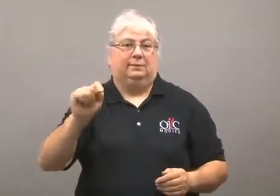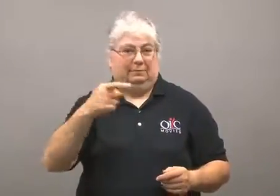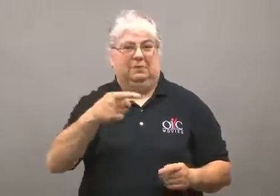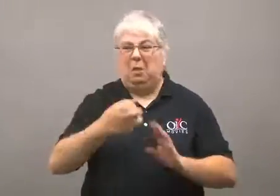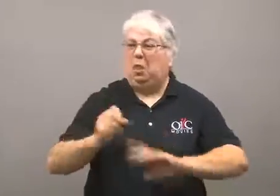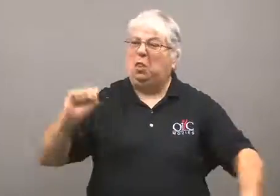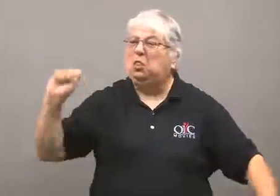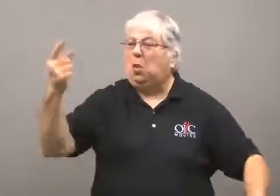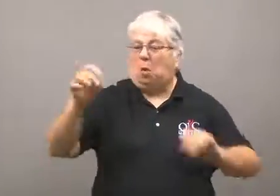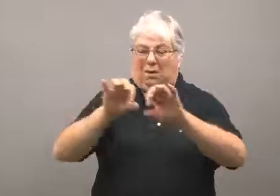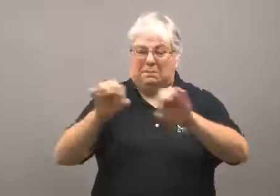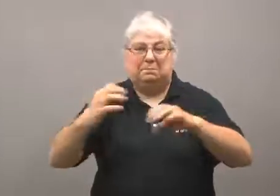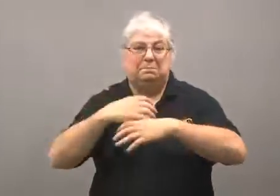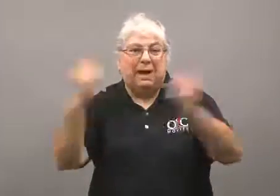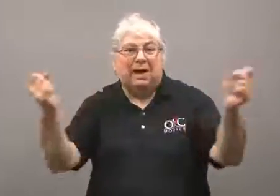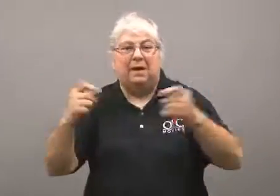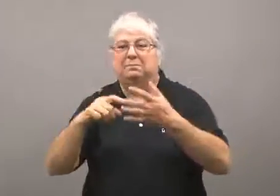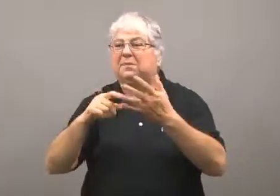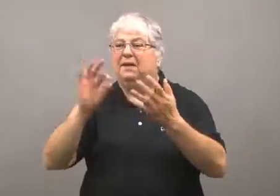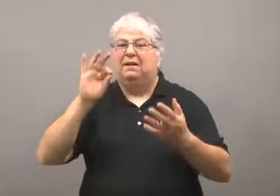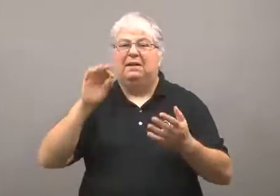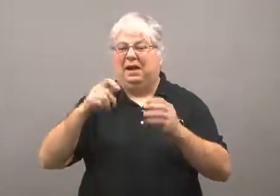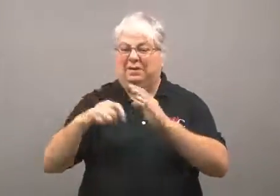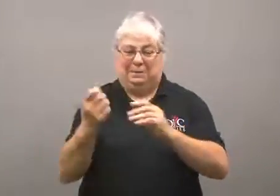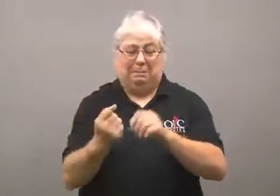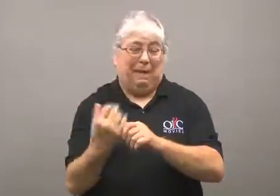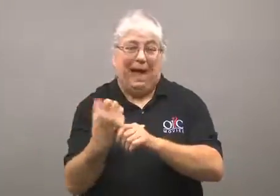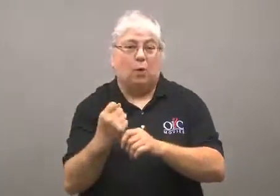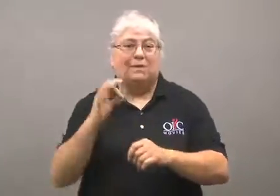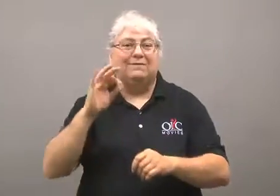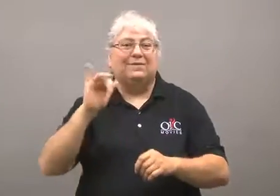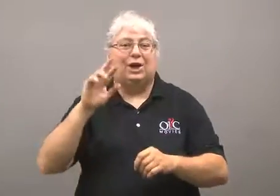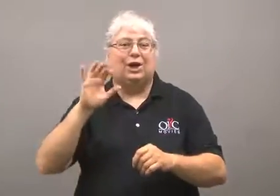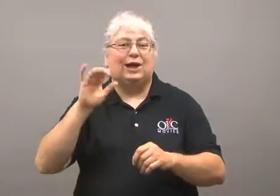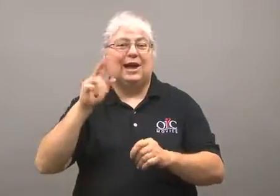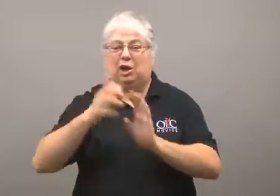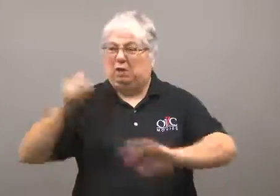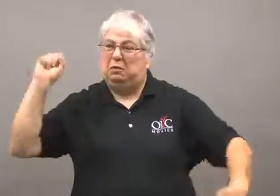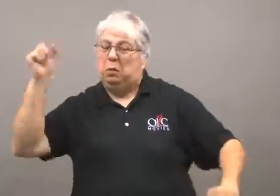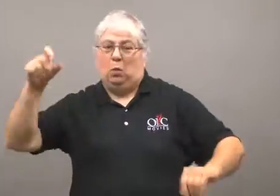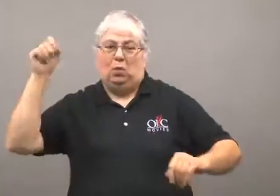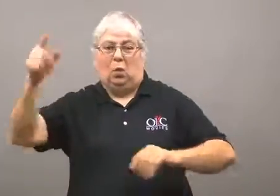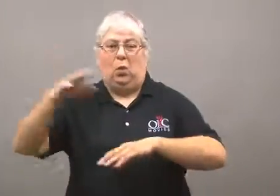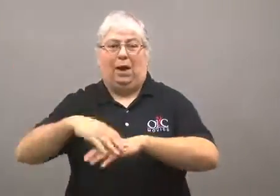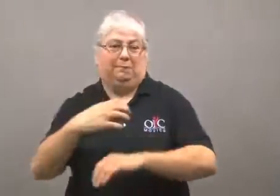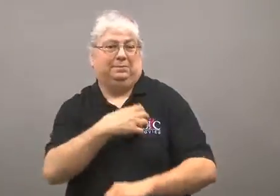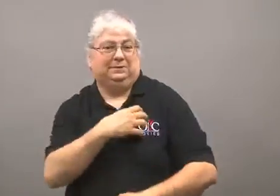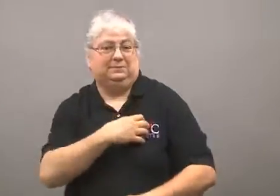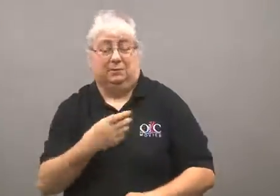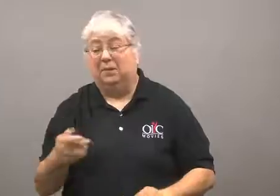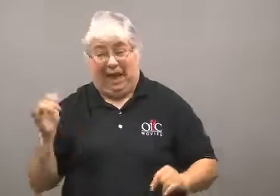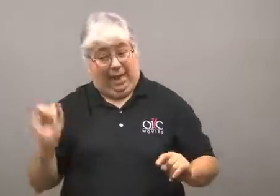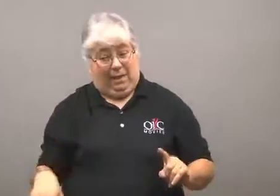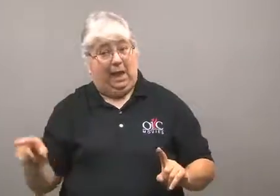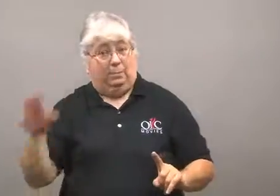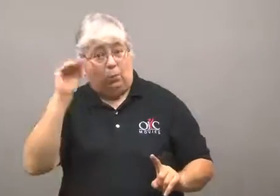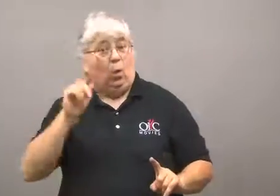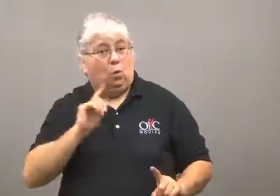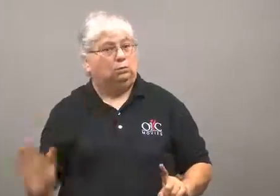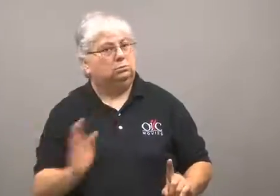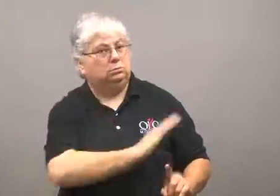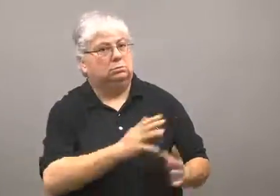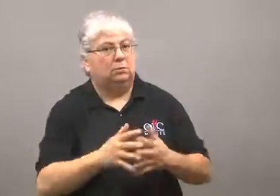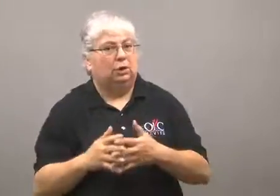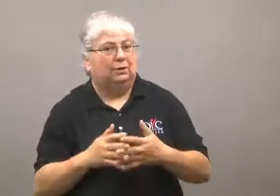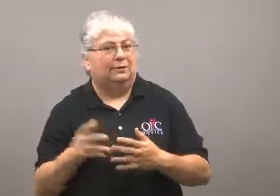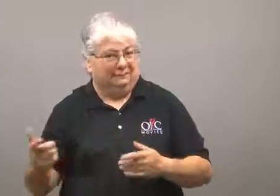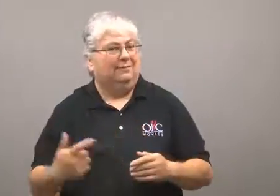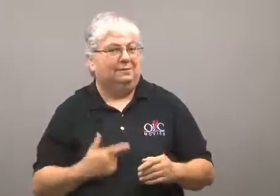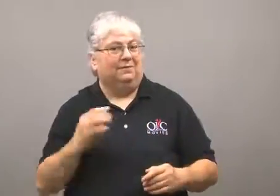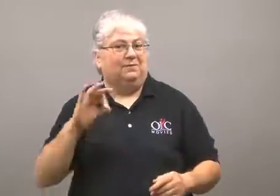They had been throwing pipe bombs and firecrackers at the police.